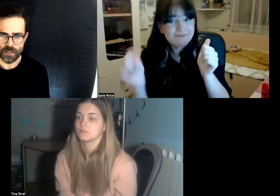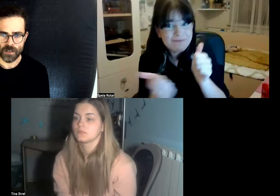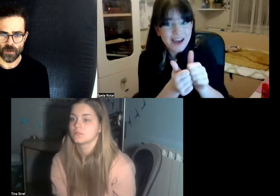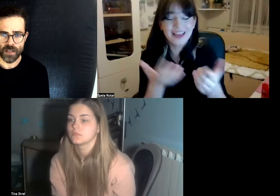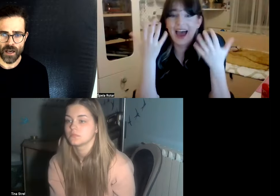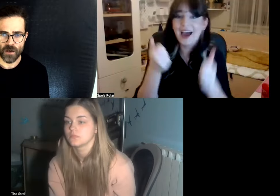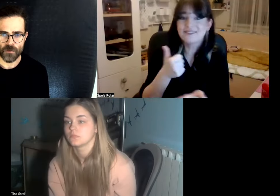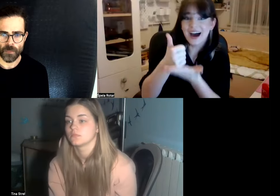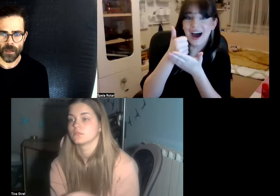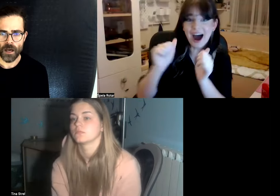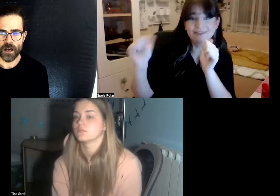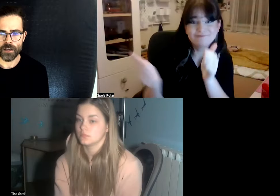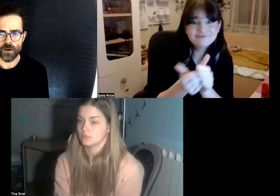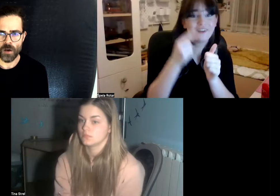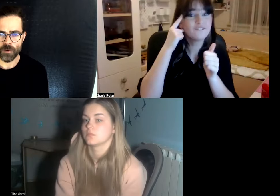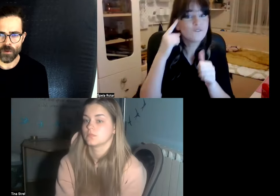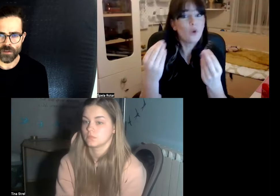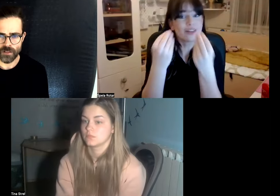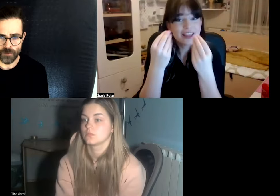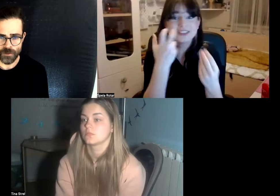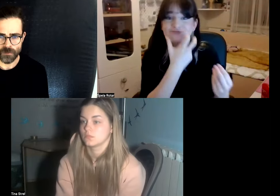right now I go everywhere with an interpreter